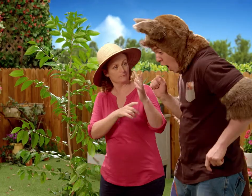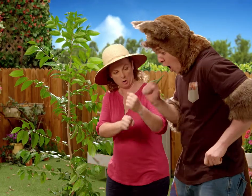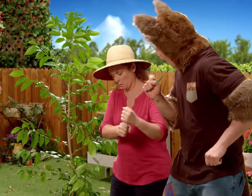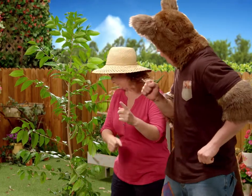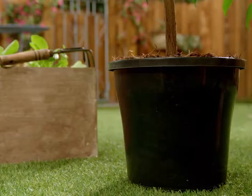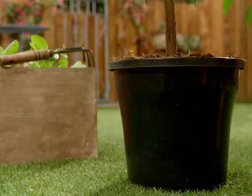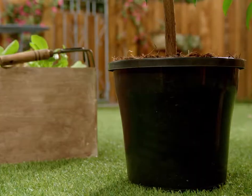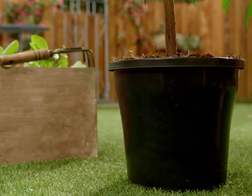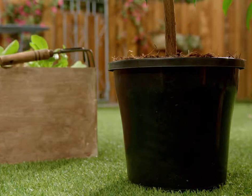off the tree.